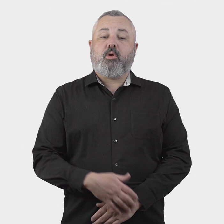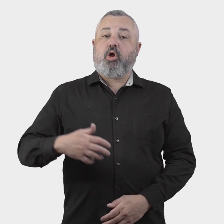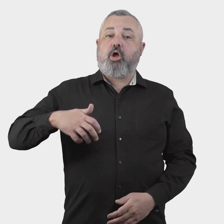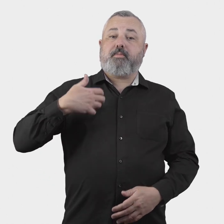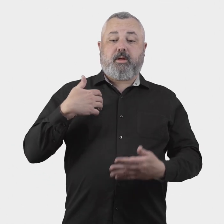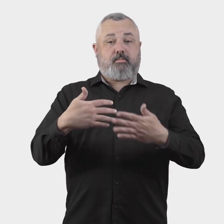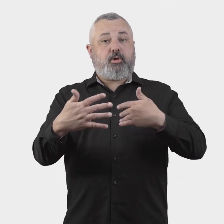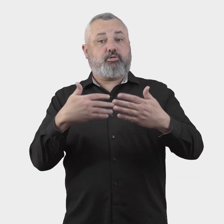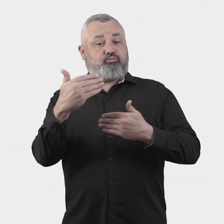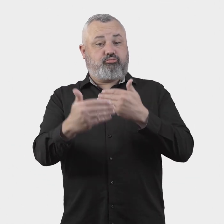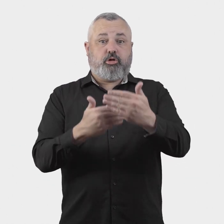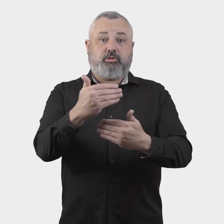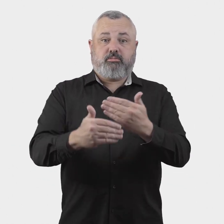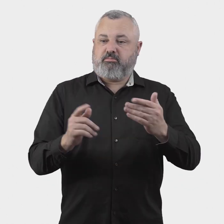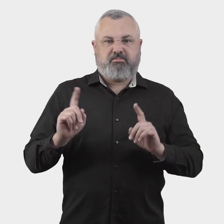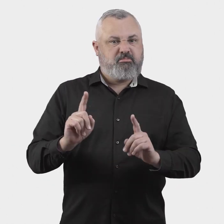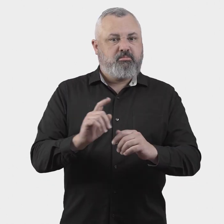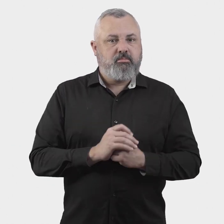2.3 Complaint resolution processes